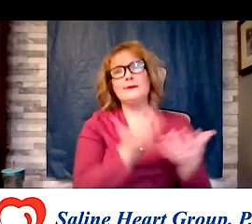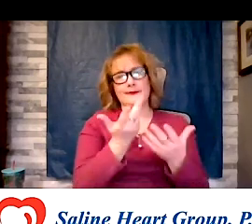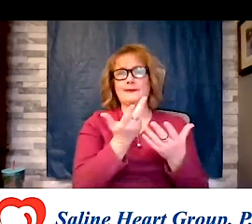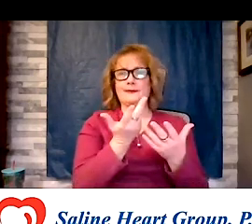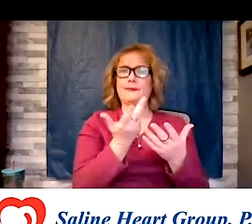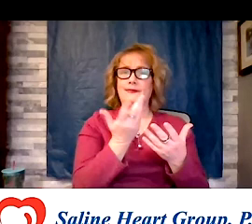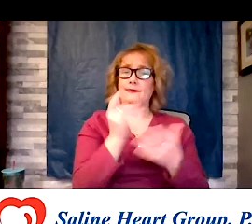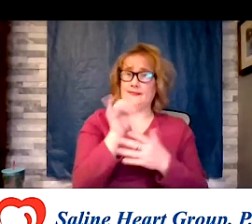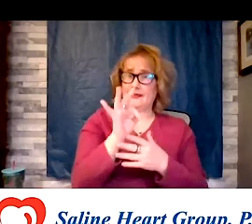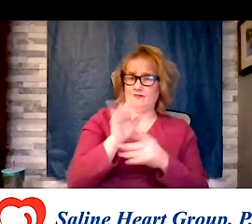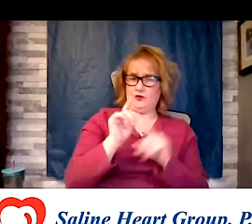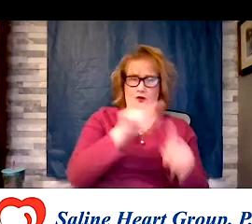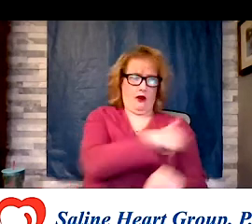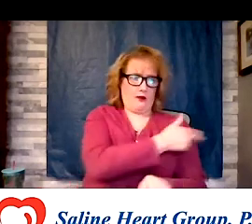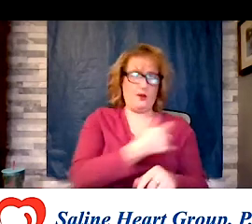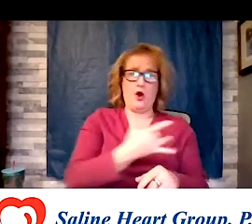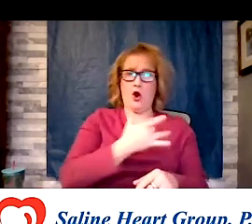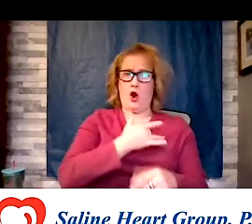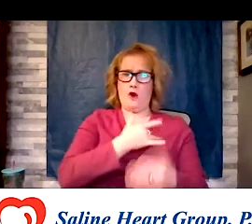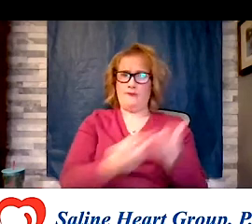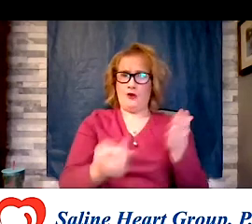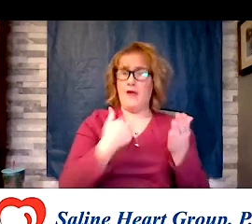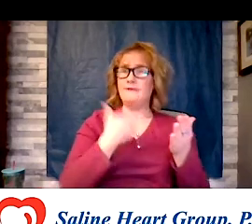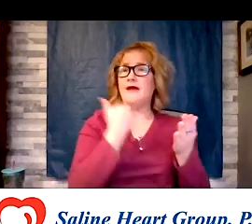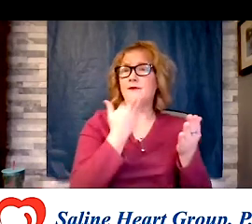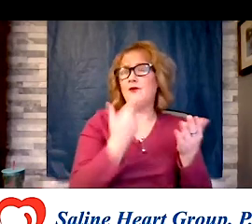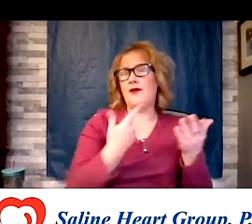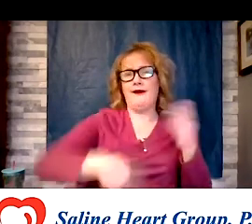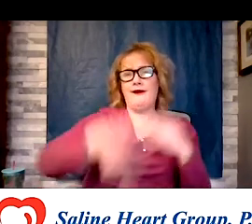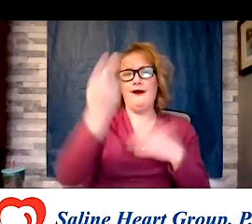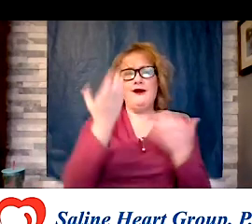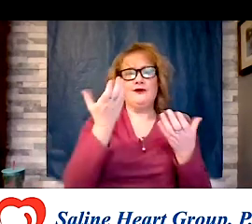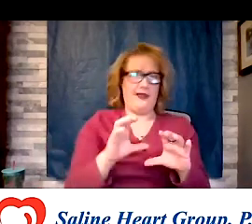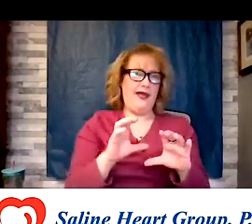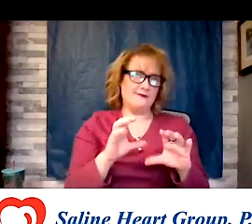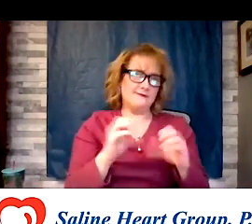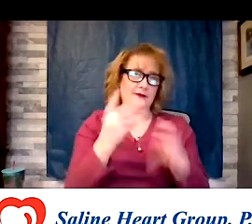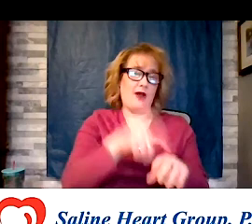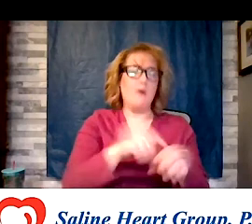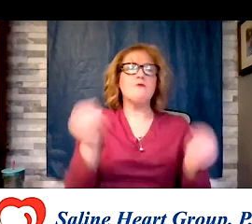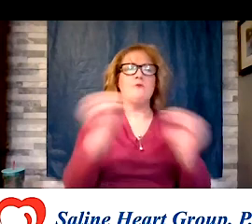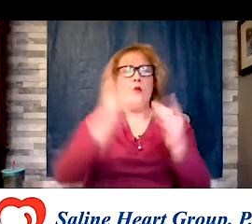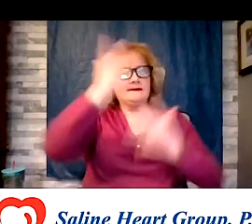failure, if you have diabetes you have a higher chance and you are often sicker. And again, we ends up spending more money to